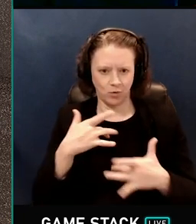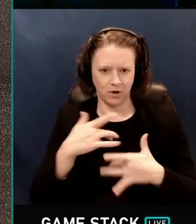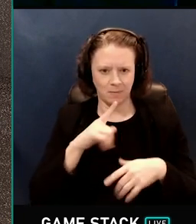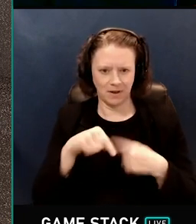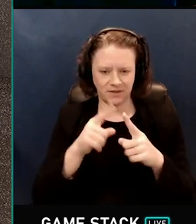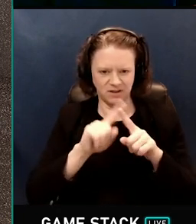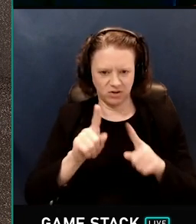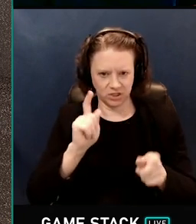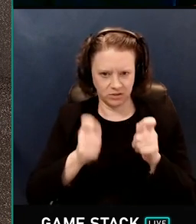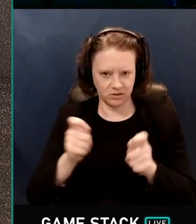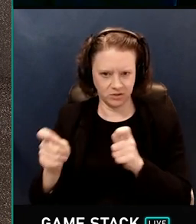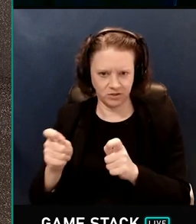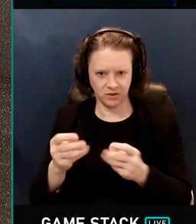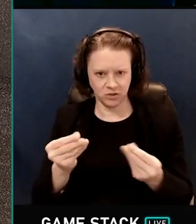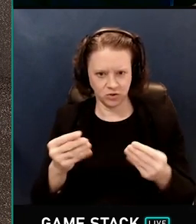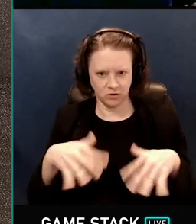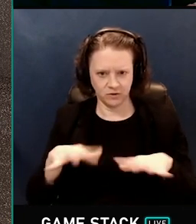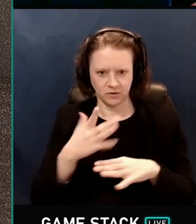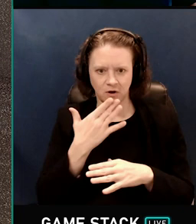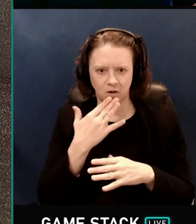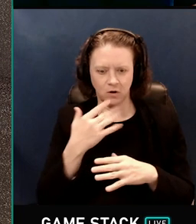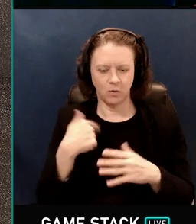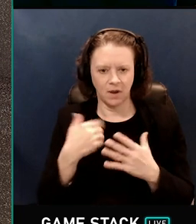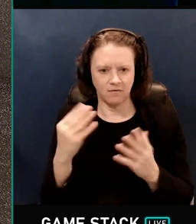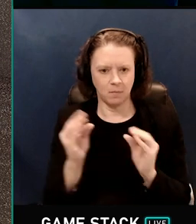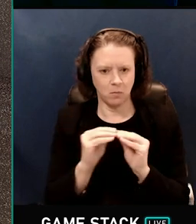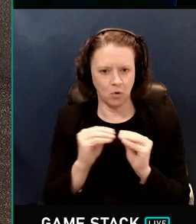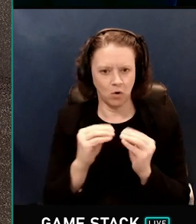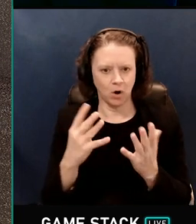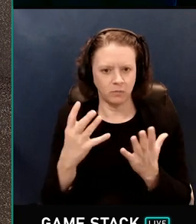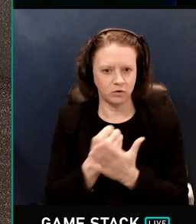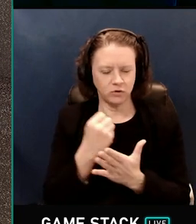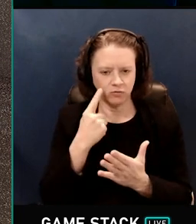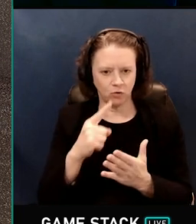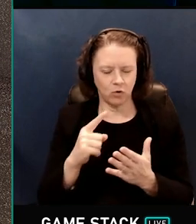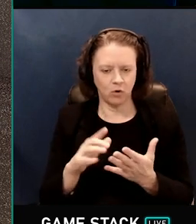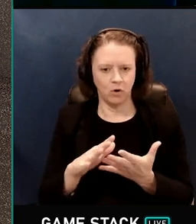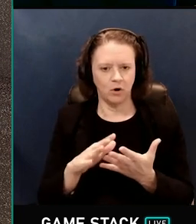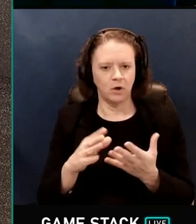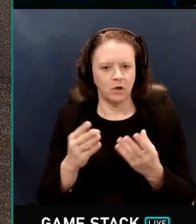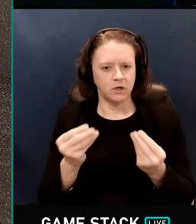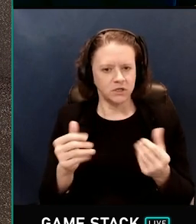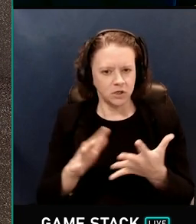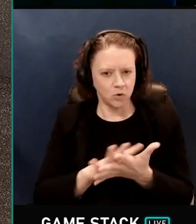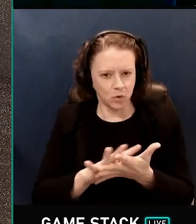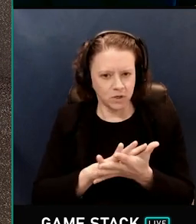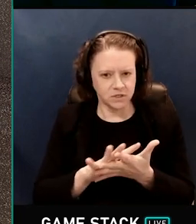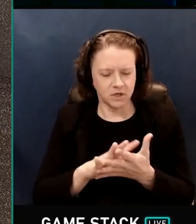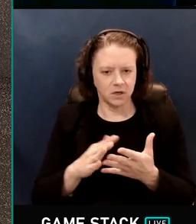You can see that there are a lot more opportunities for denoising, blurring. Lots of large flat surfaces,